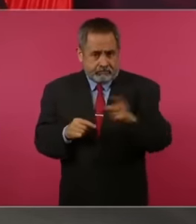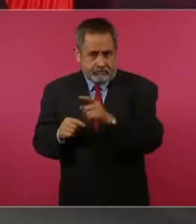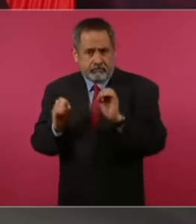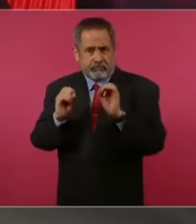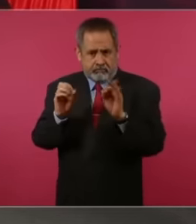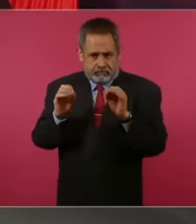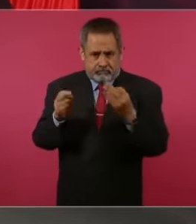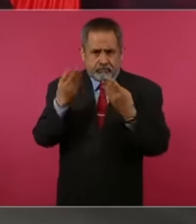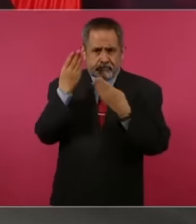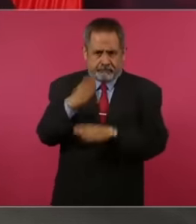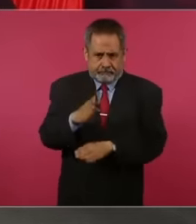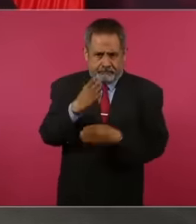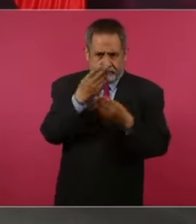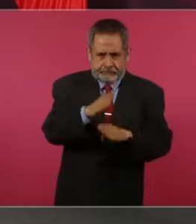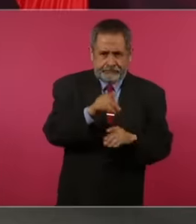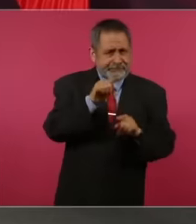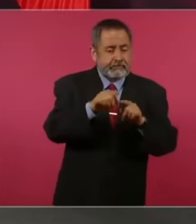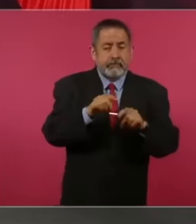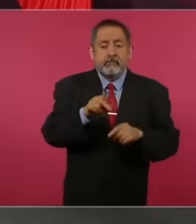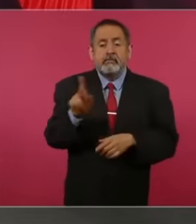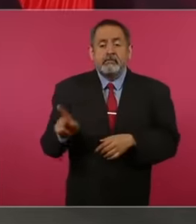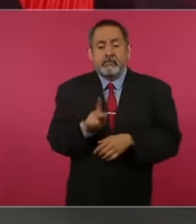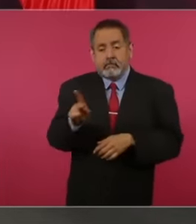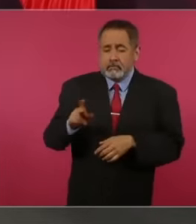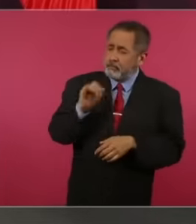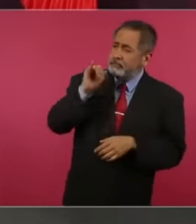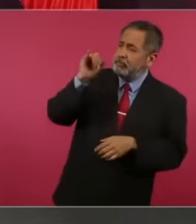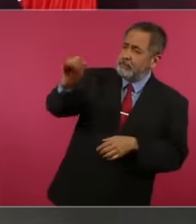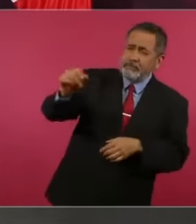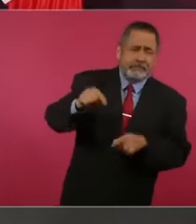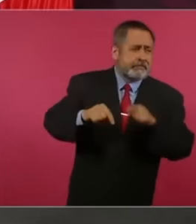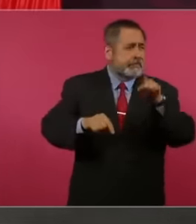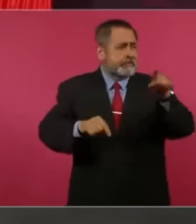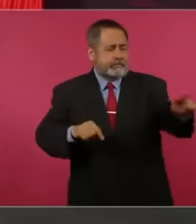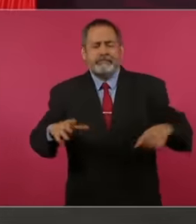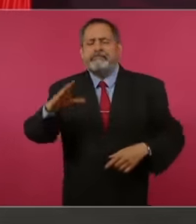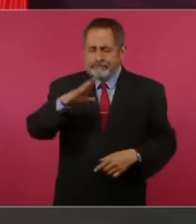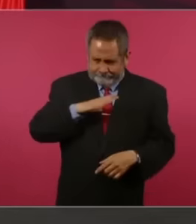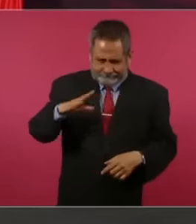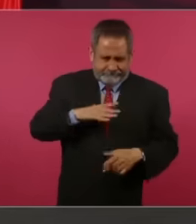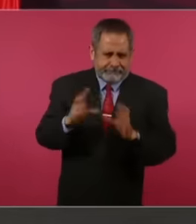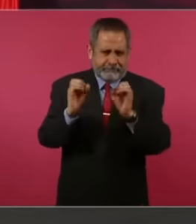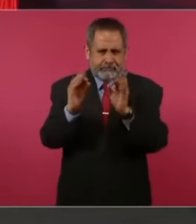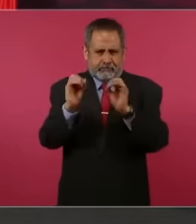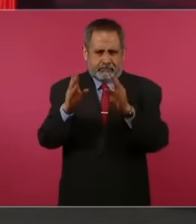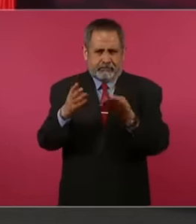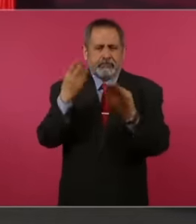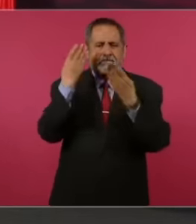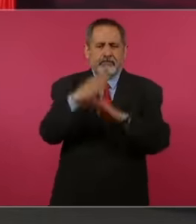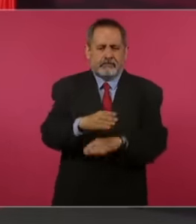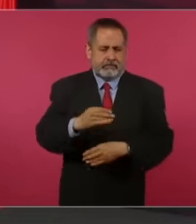even in the most remote communities there is a branch of the welfare bank, so